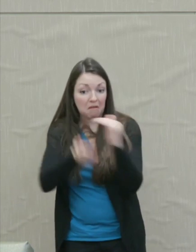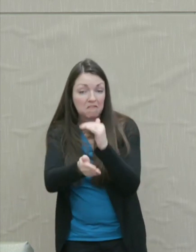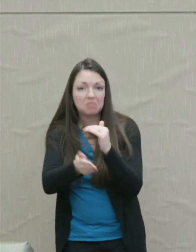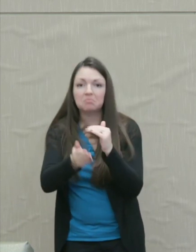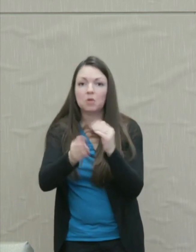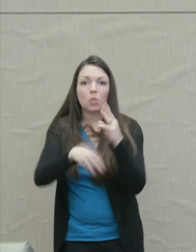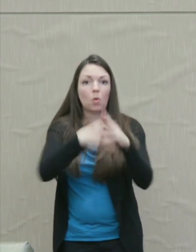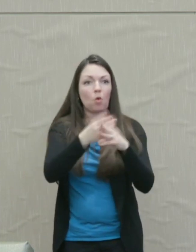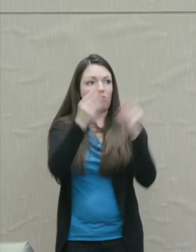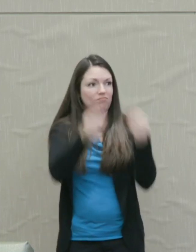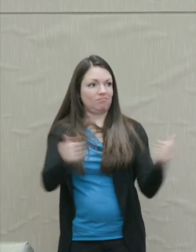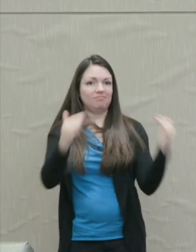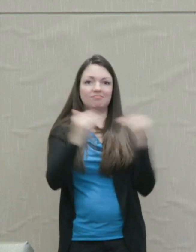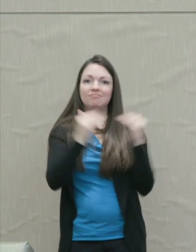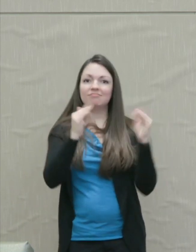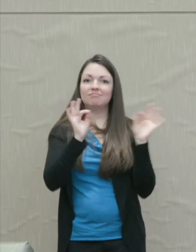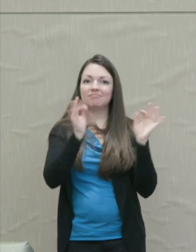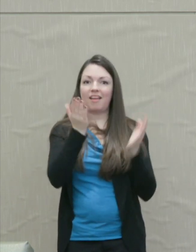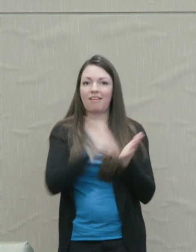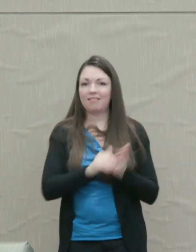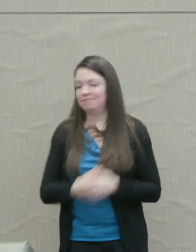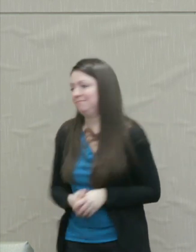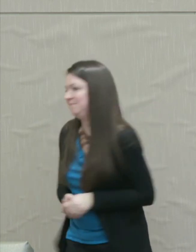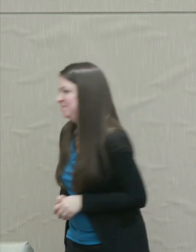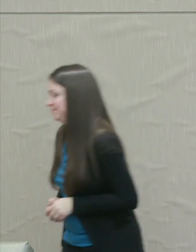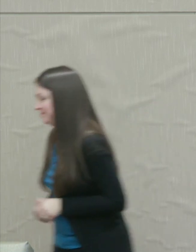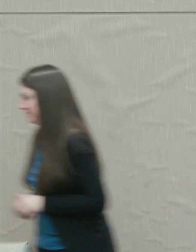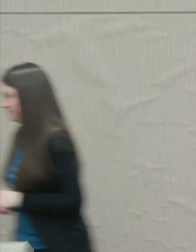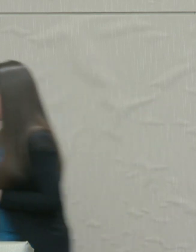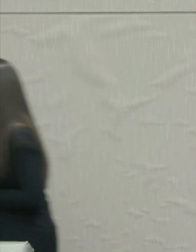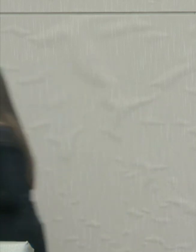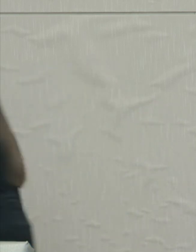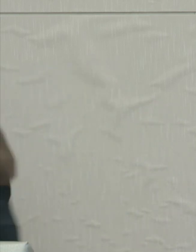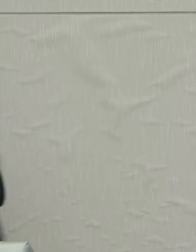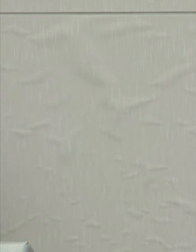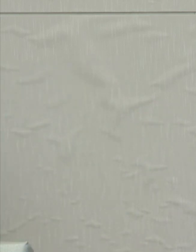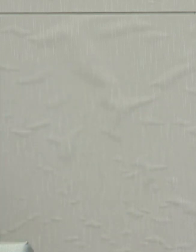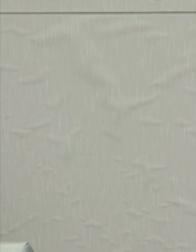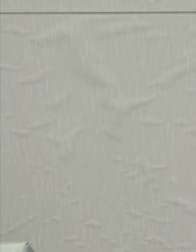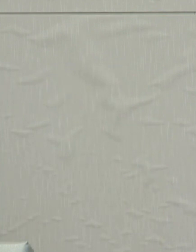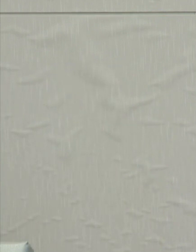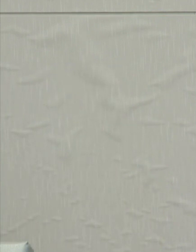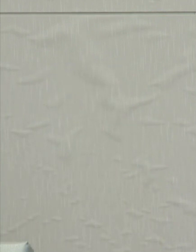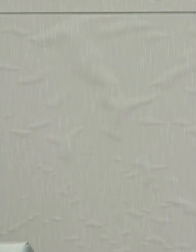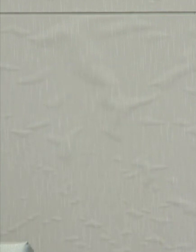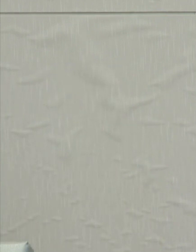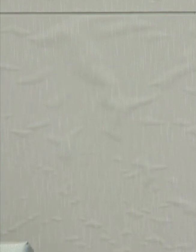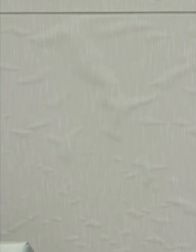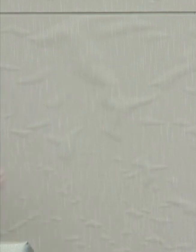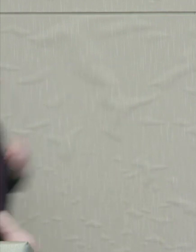Martha Nussbaum: Red Riding Hood goes to visit her grandmother, walking a long way in the woods alone.